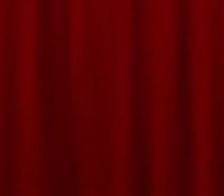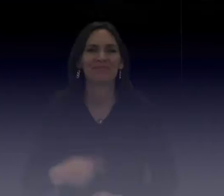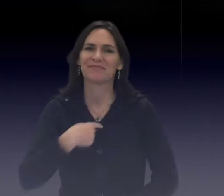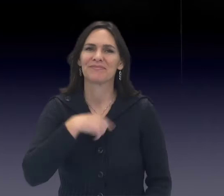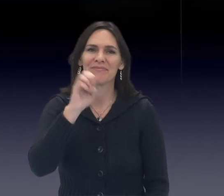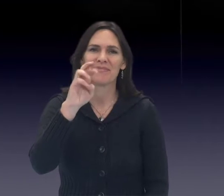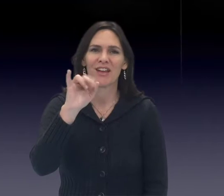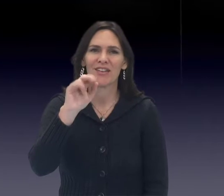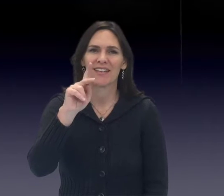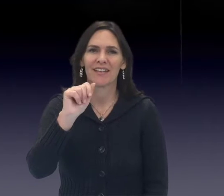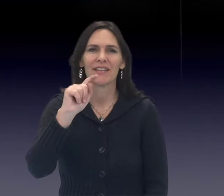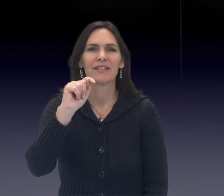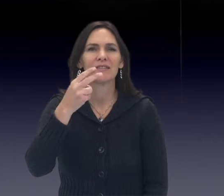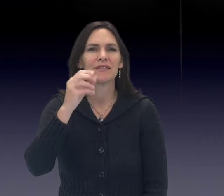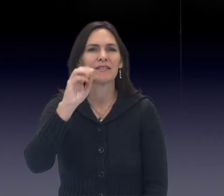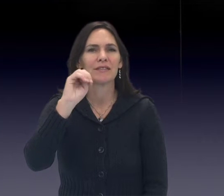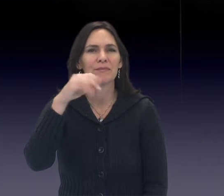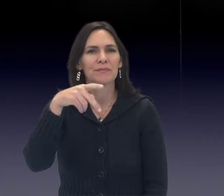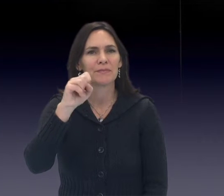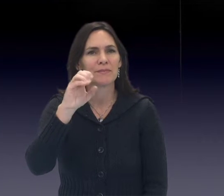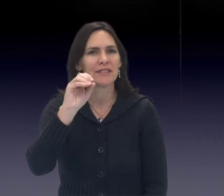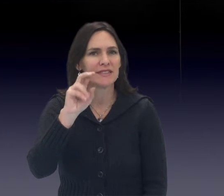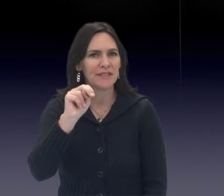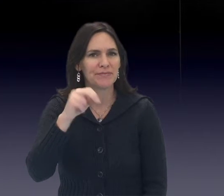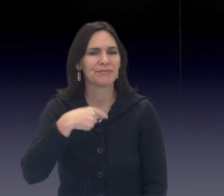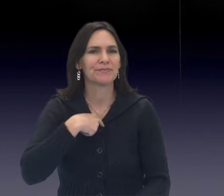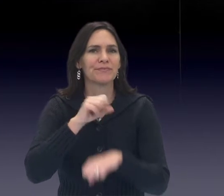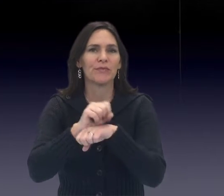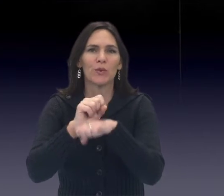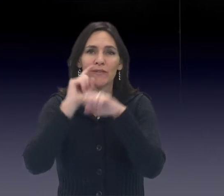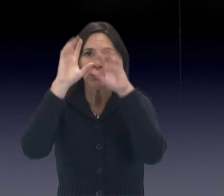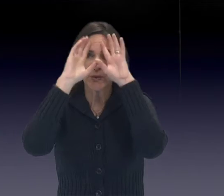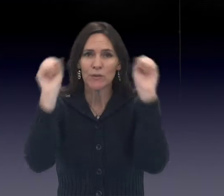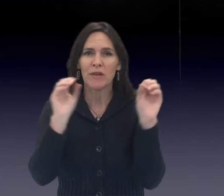I'm Erika Thompson in the Superintendent's Office